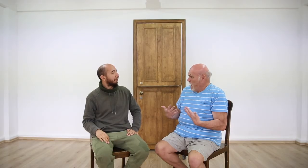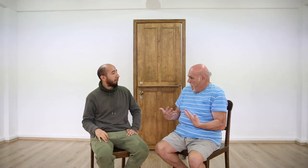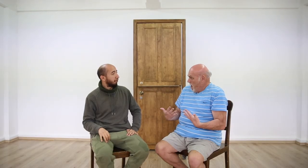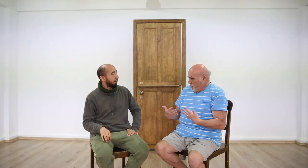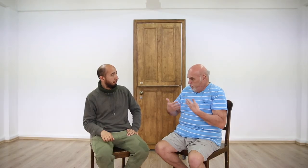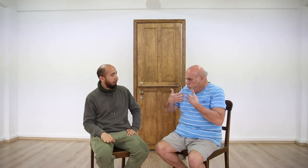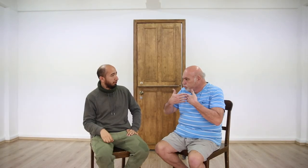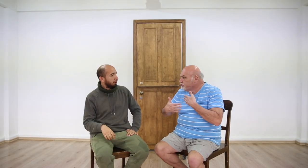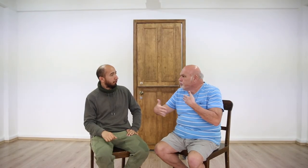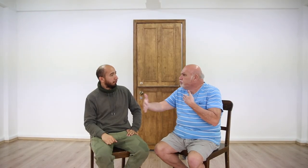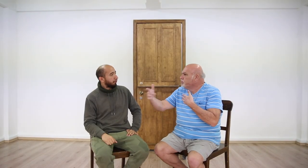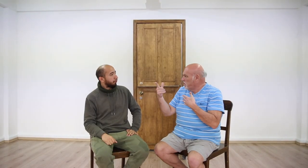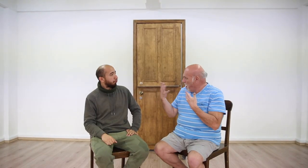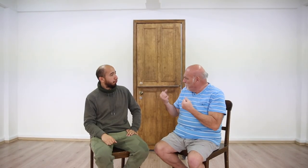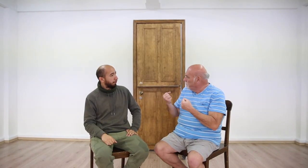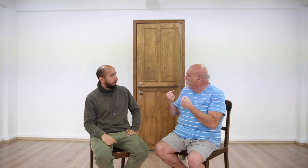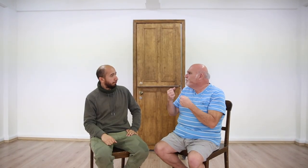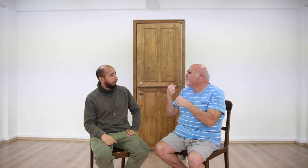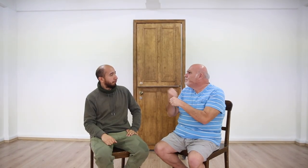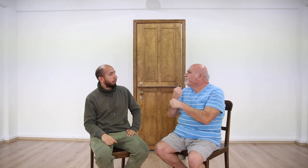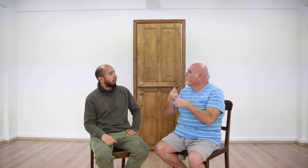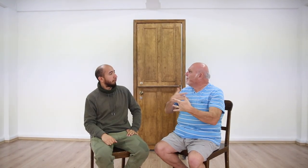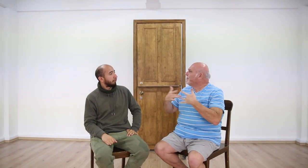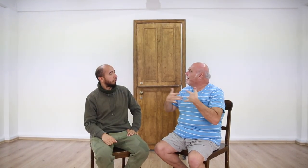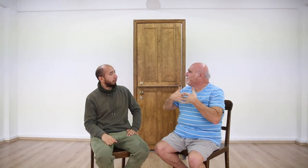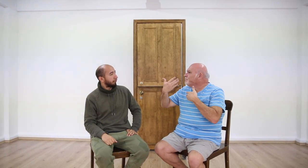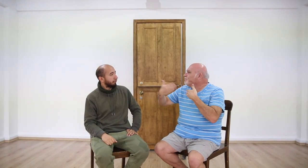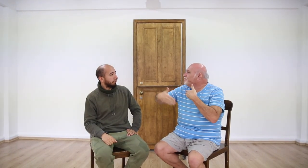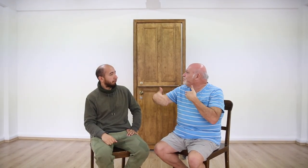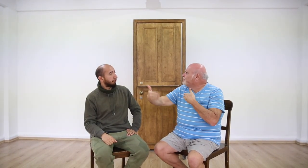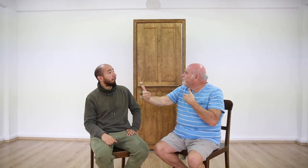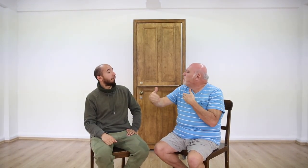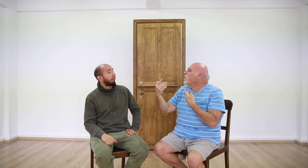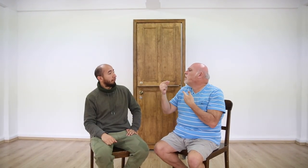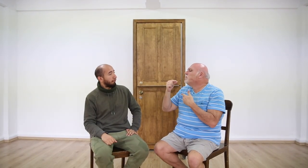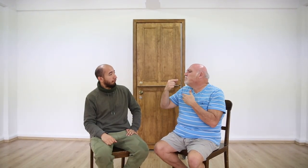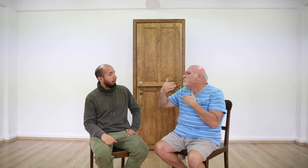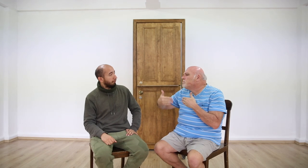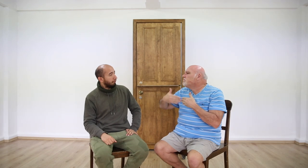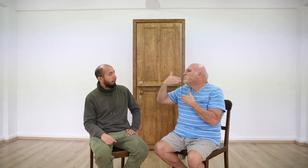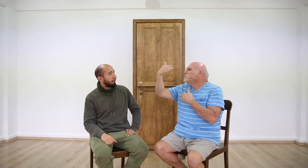[Anselmo]: How often does your group perform on stage? Are there occasional